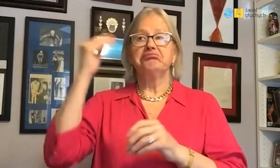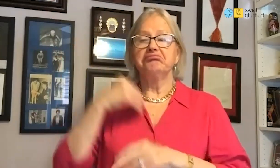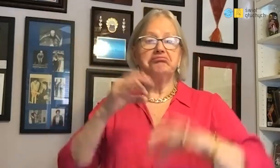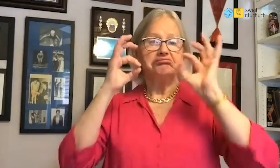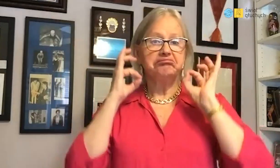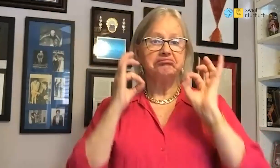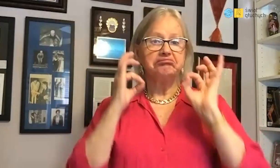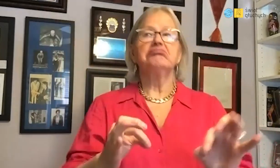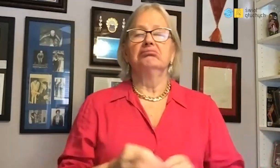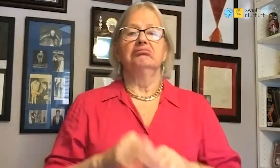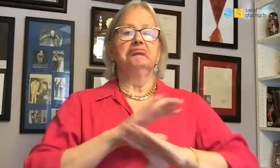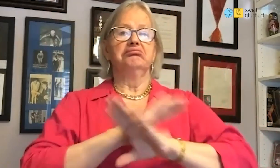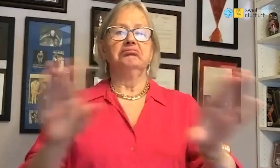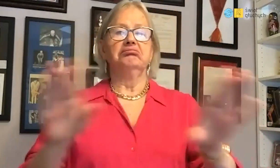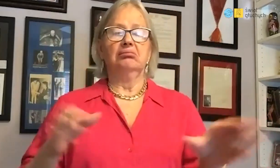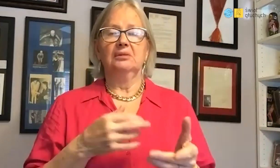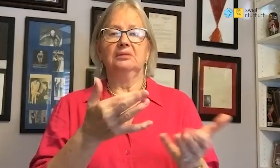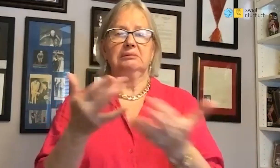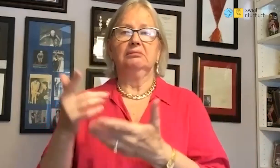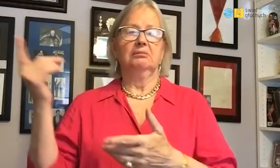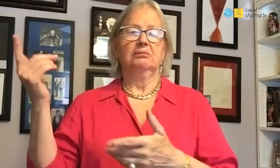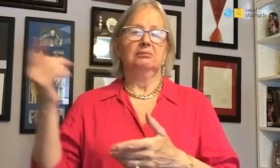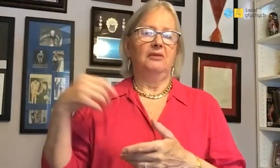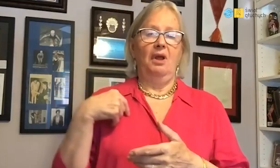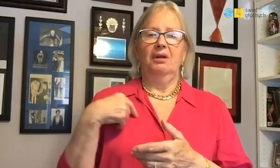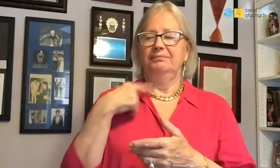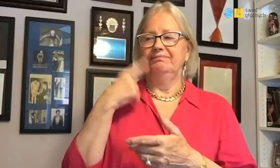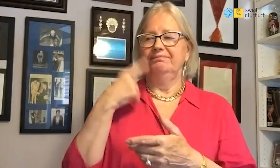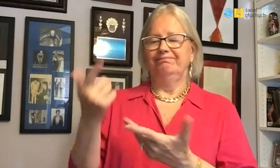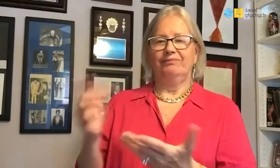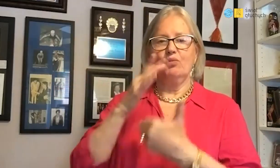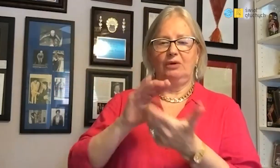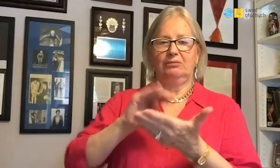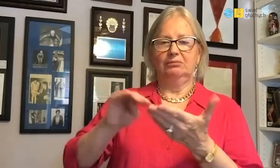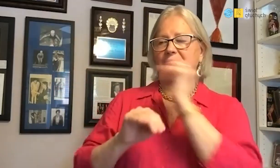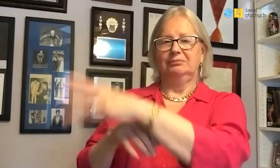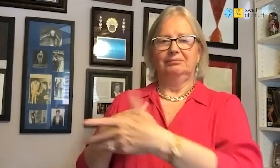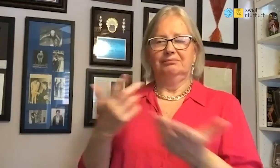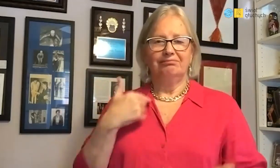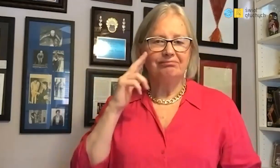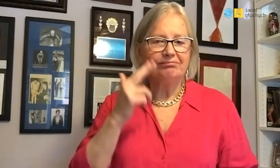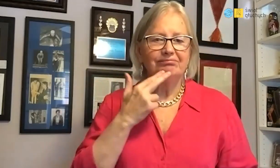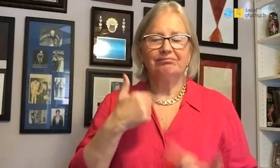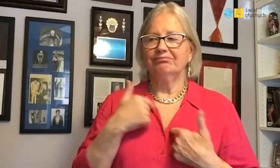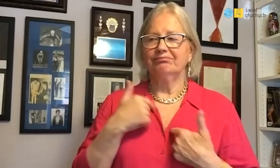The husband also wrote that we are deaf people,